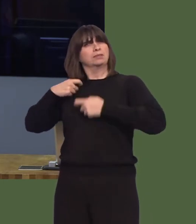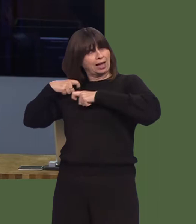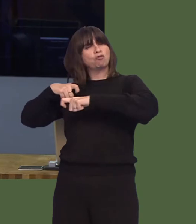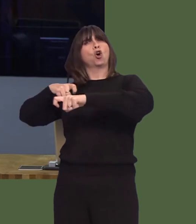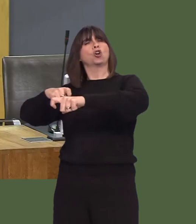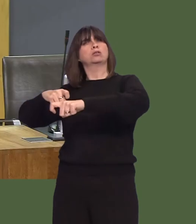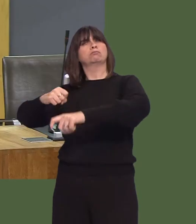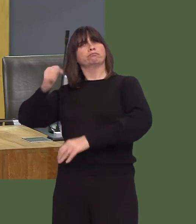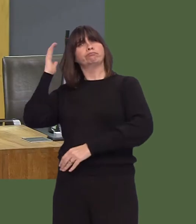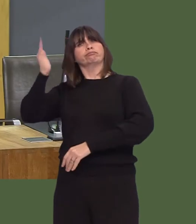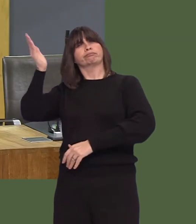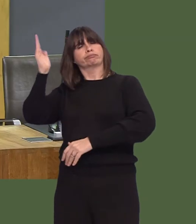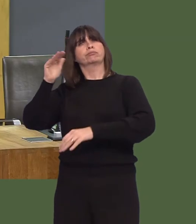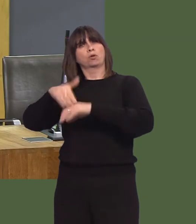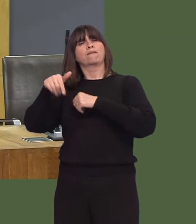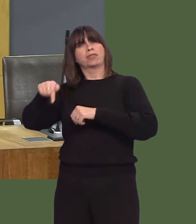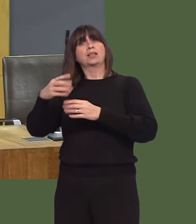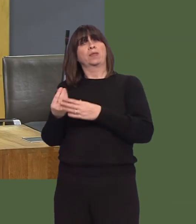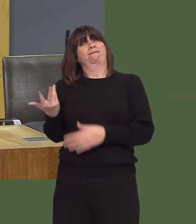done in the last year with a group of five.